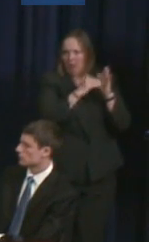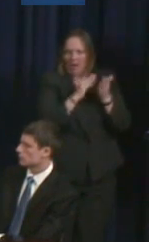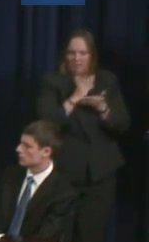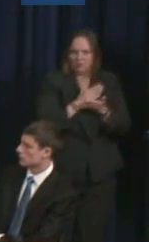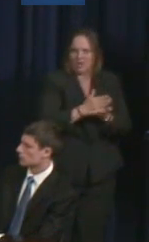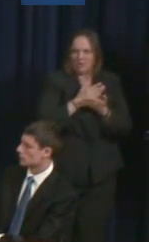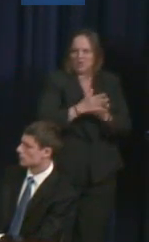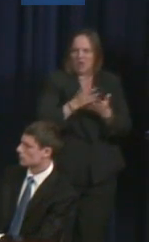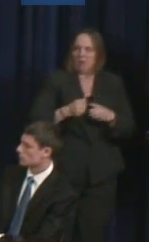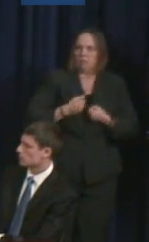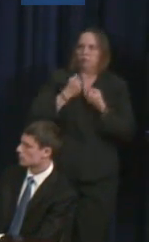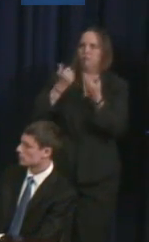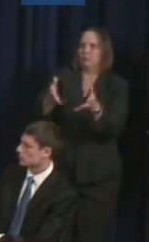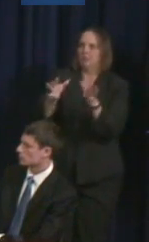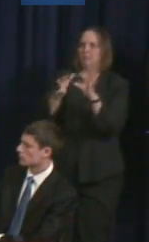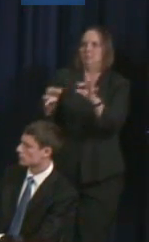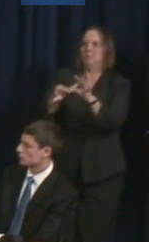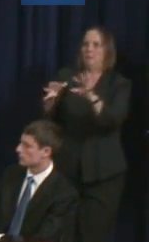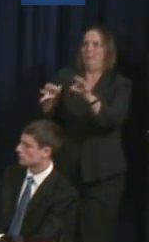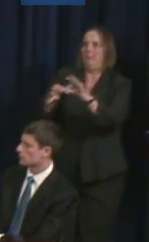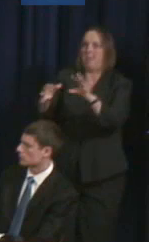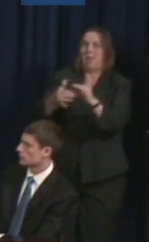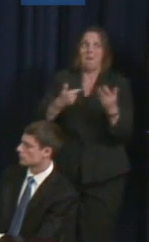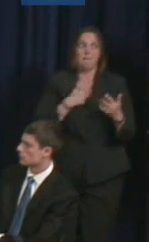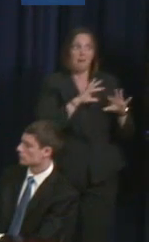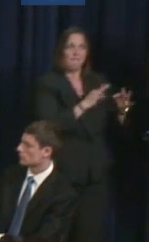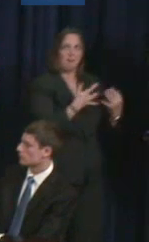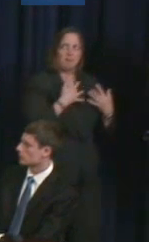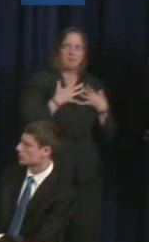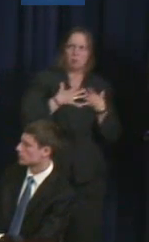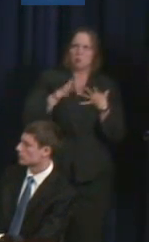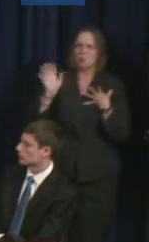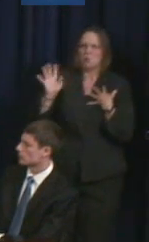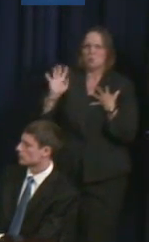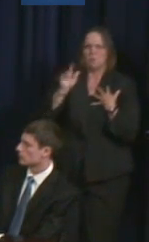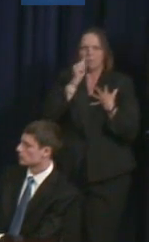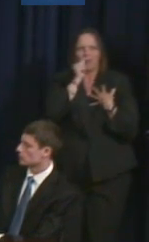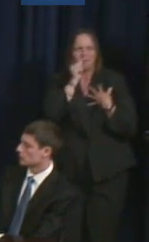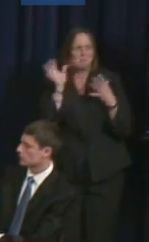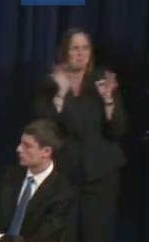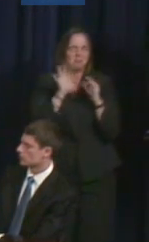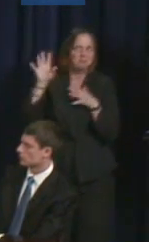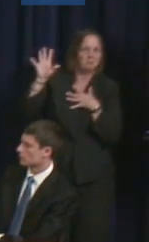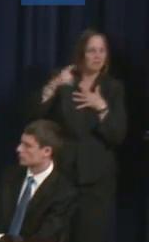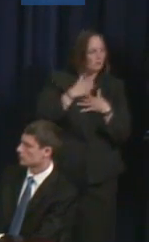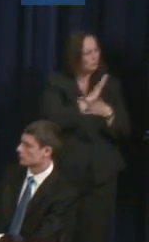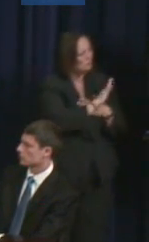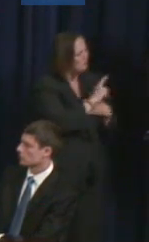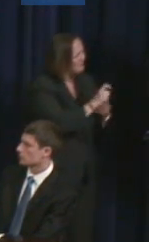we come from a faith and a culture of being more private. And I just felt that that just wasn't the way we